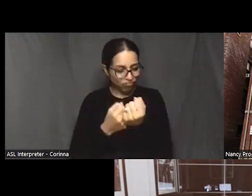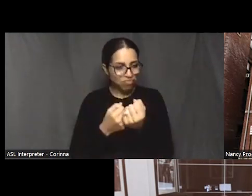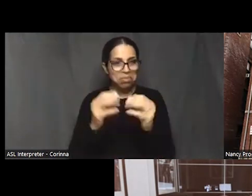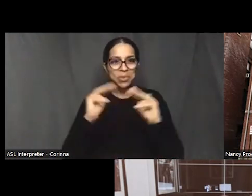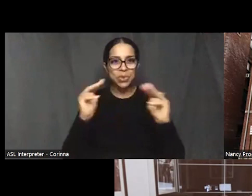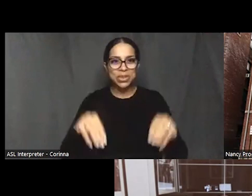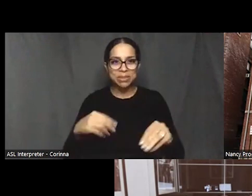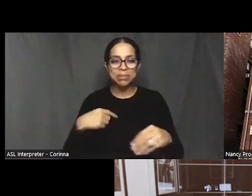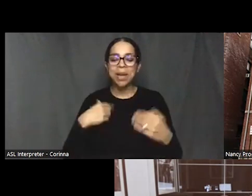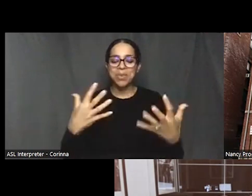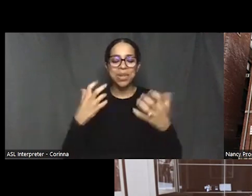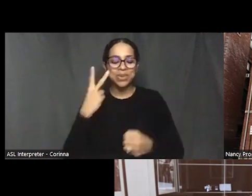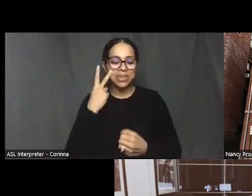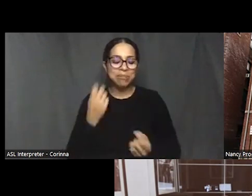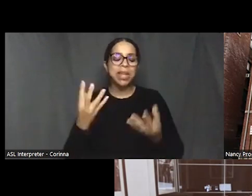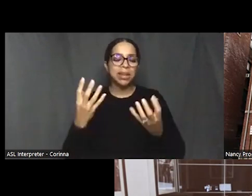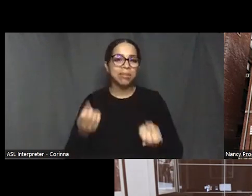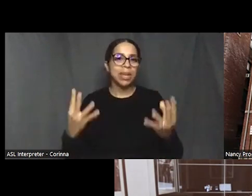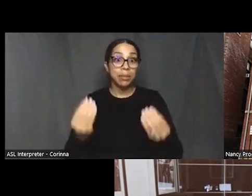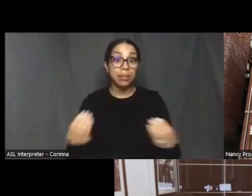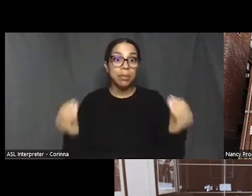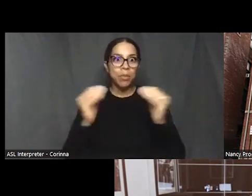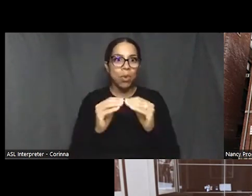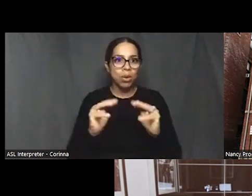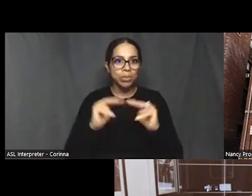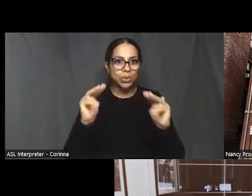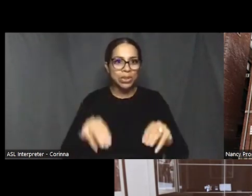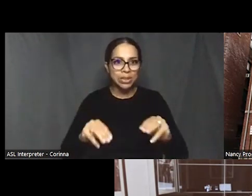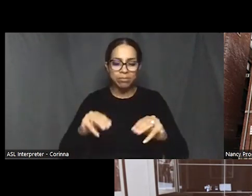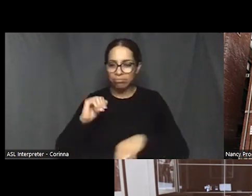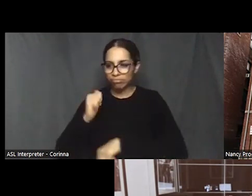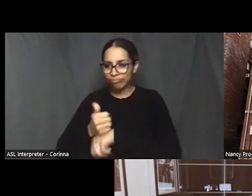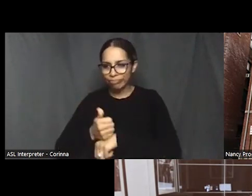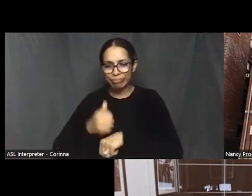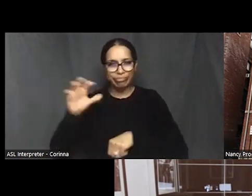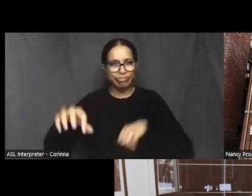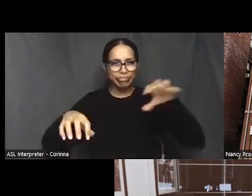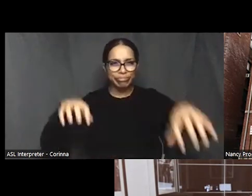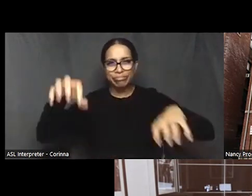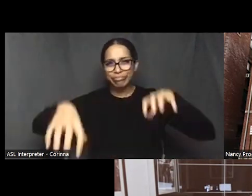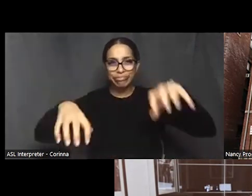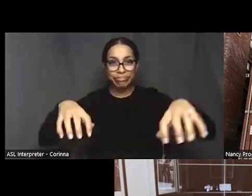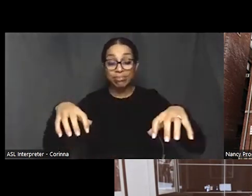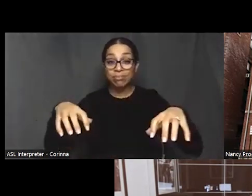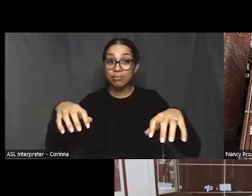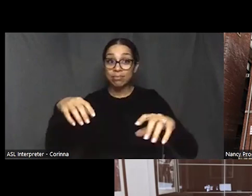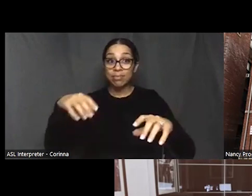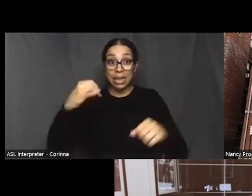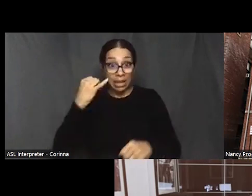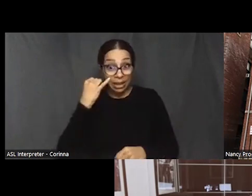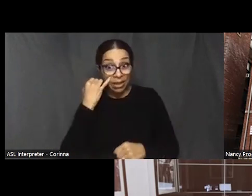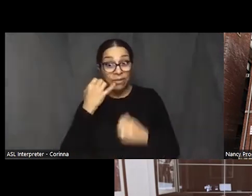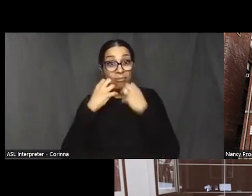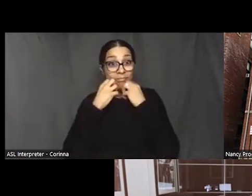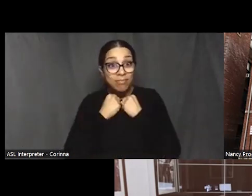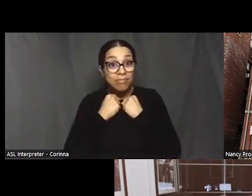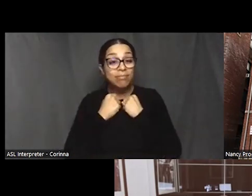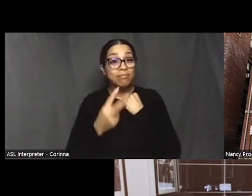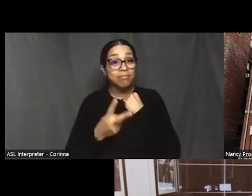many more museums, especially preserving black history and all the other stories that have been deliberately suppressed and erased.